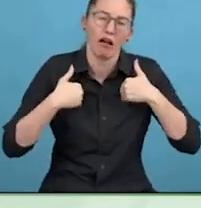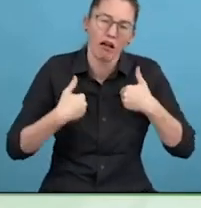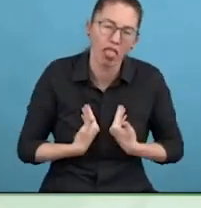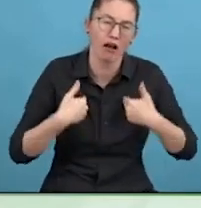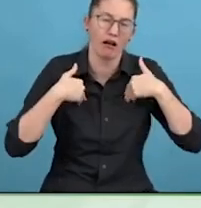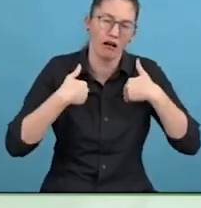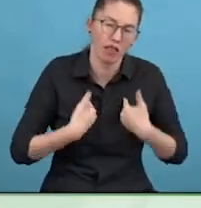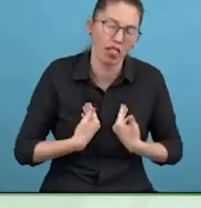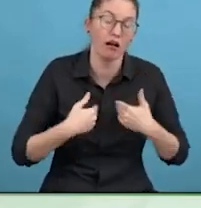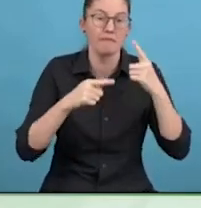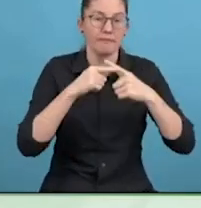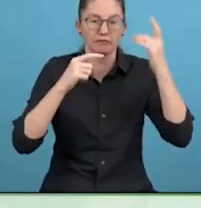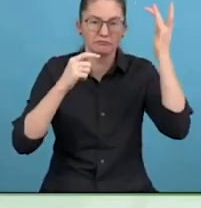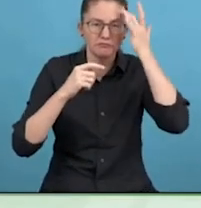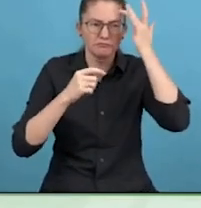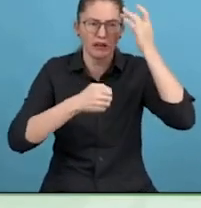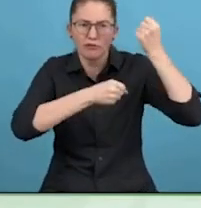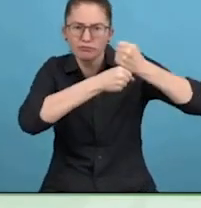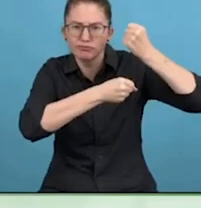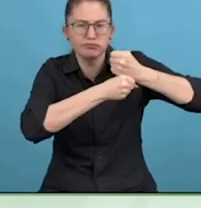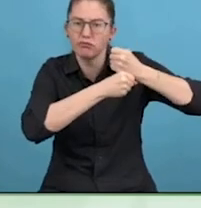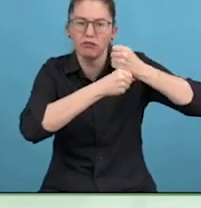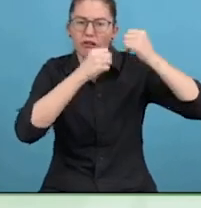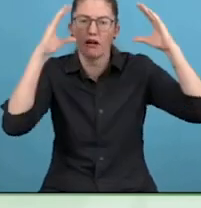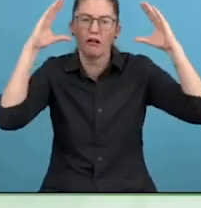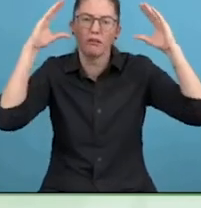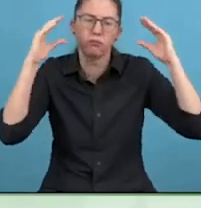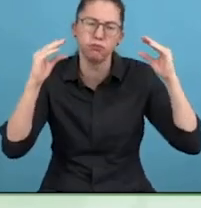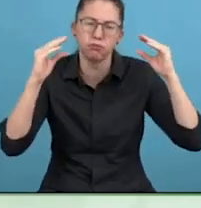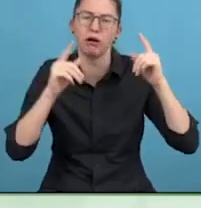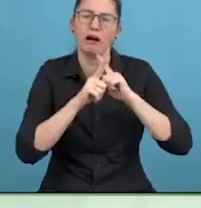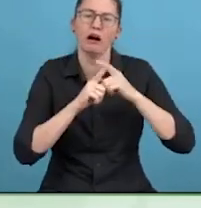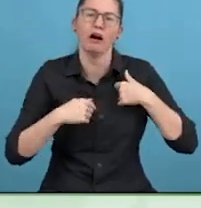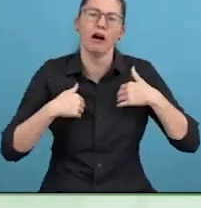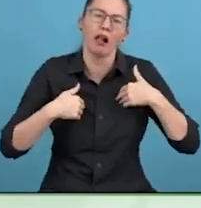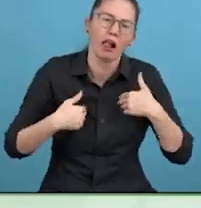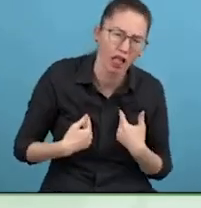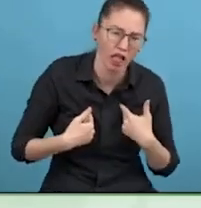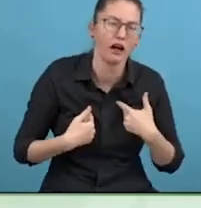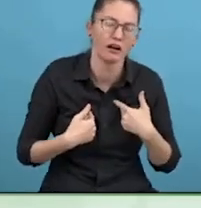cognitive accommodations, I never thought I would be requiring such accommodations.